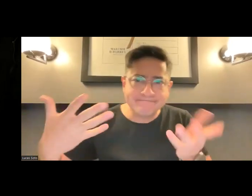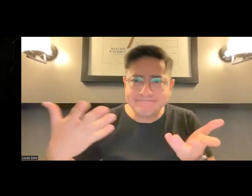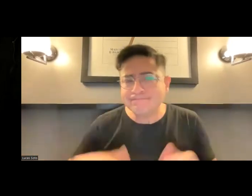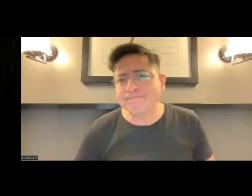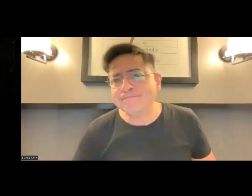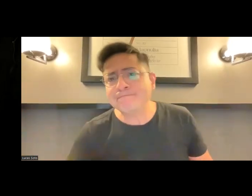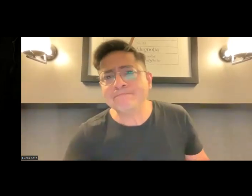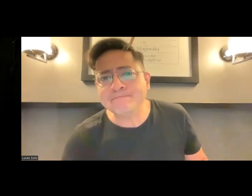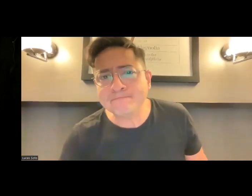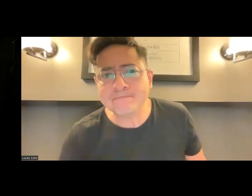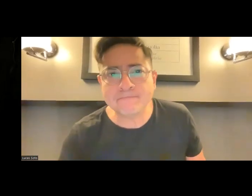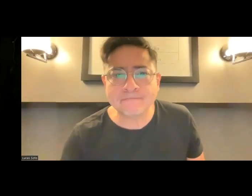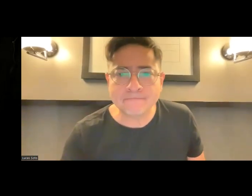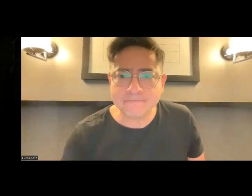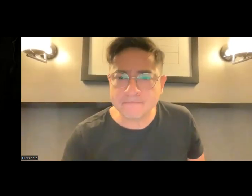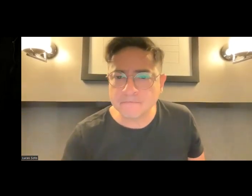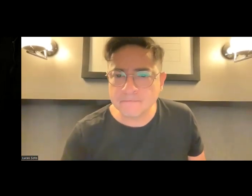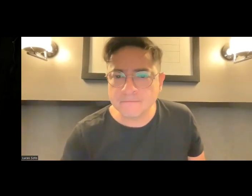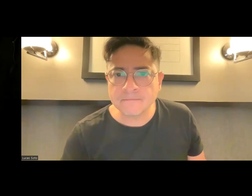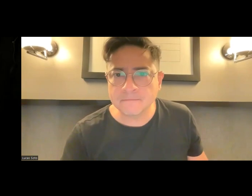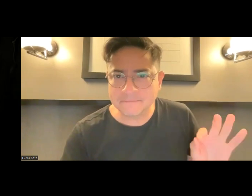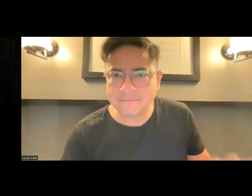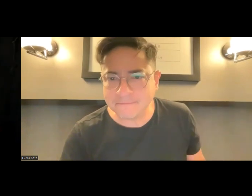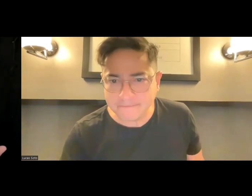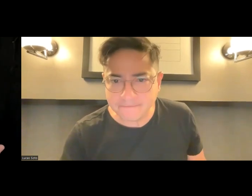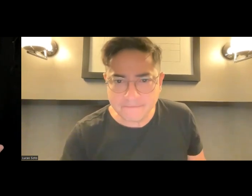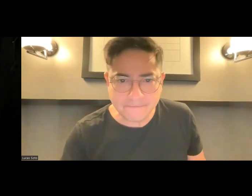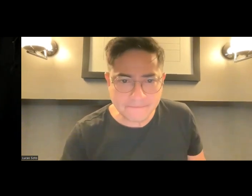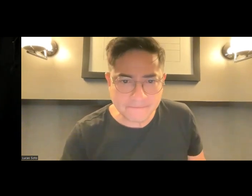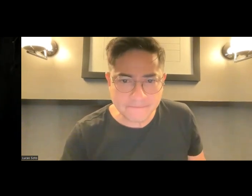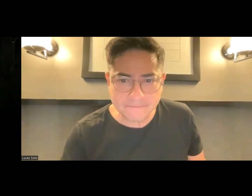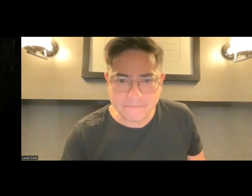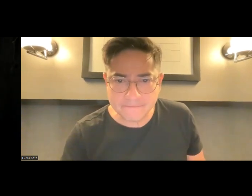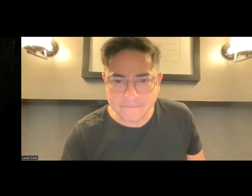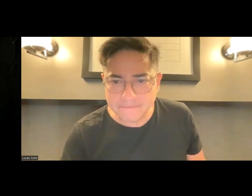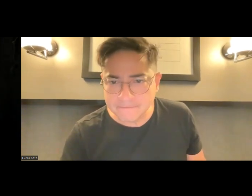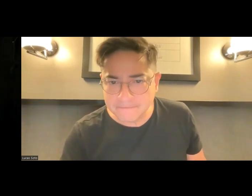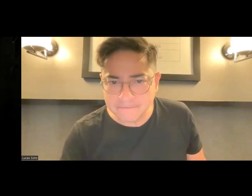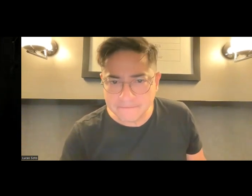established that will allow us to be able to do that action, to be able to come forward to large companies, or how we would